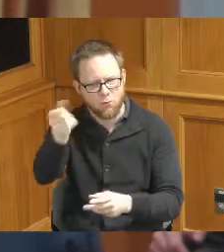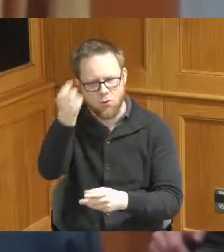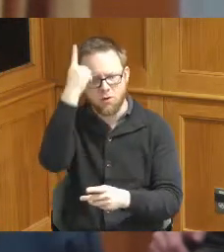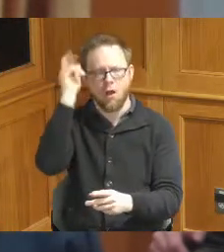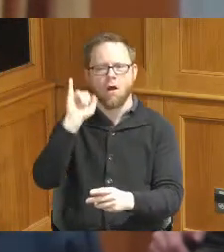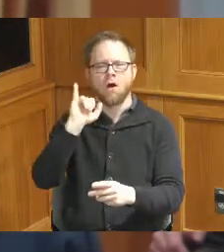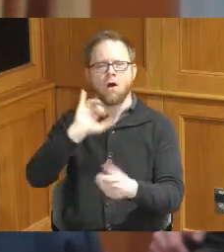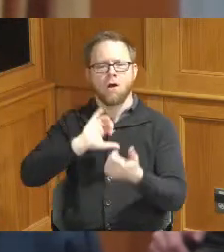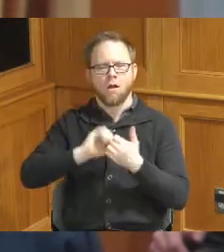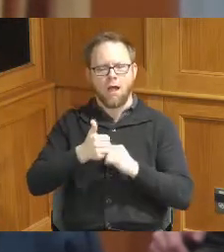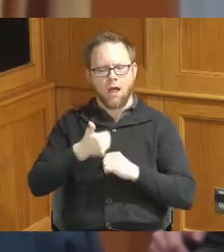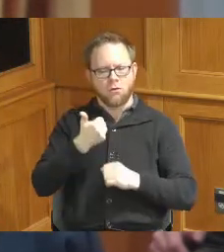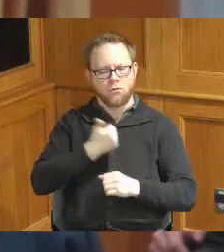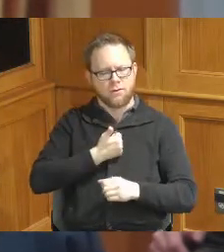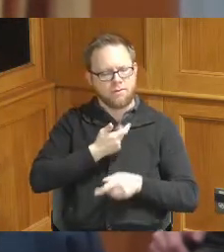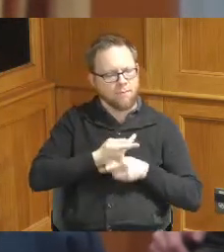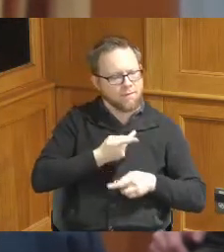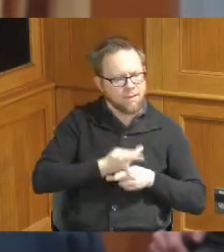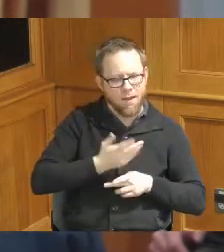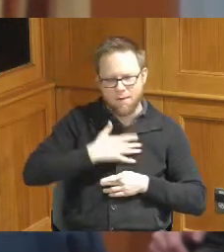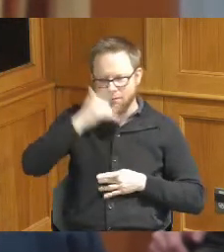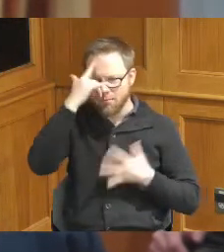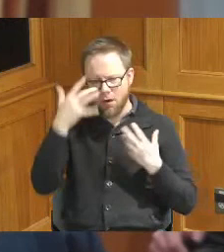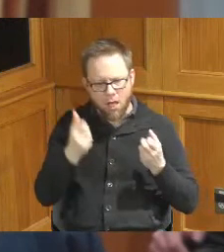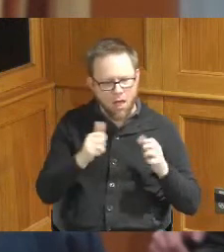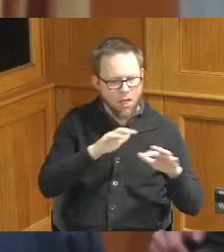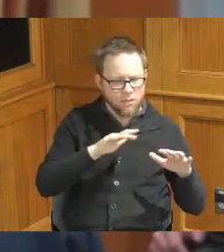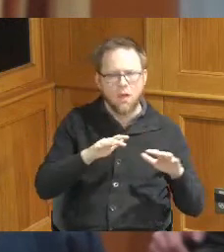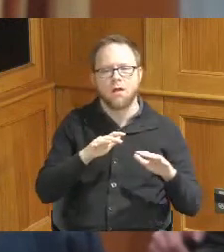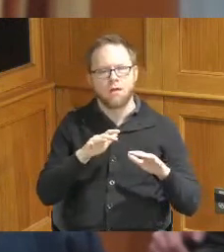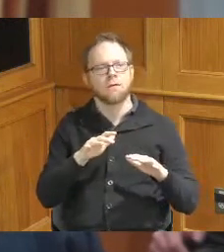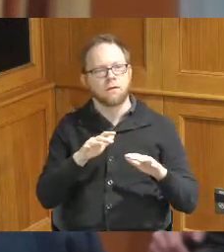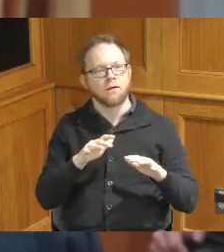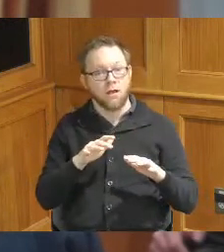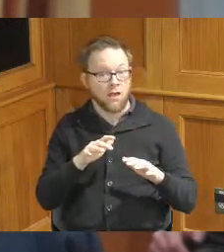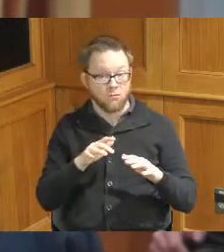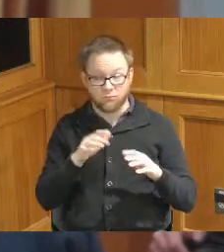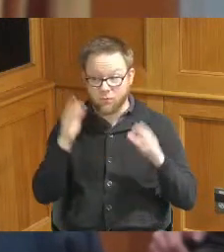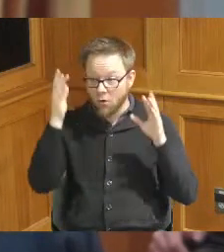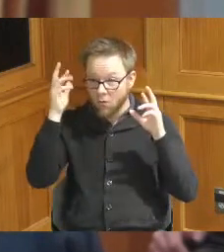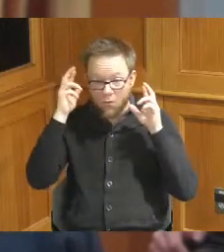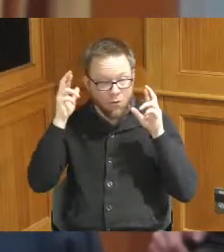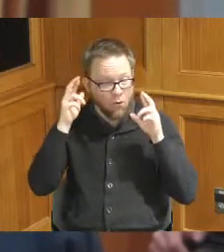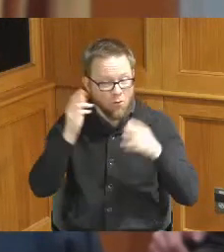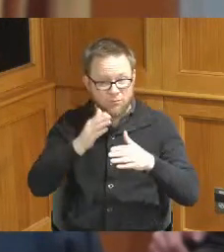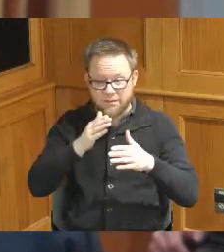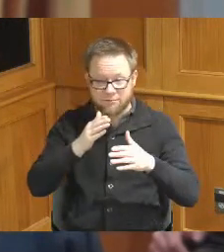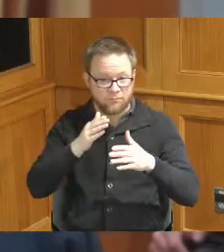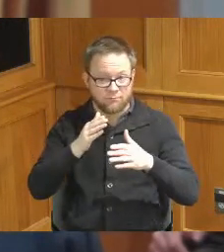and their mental health and hopefully in the end end suicide for our community so that's our goal